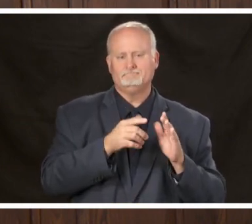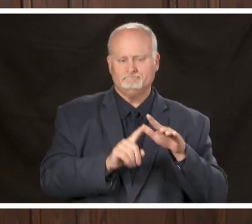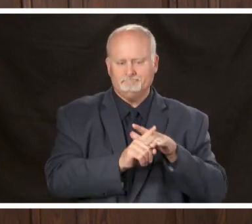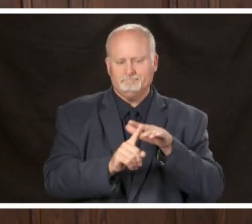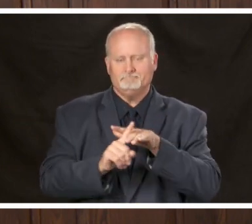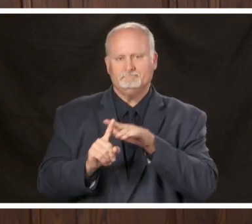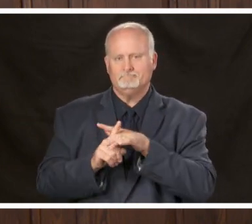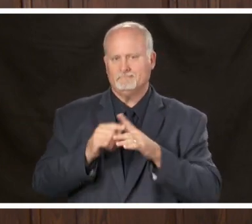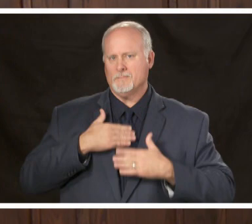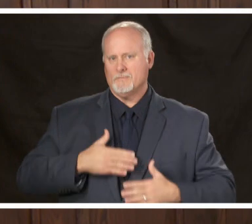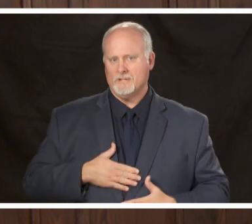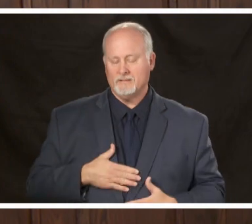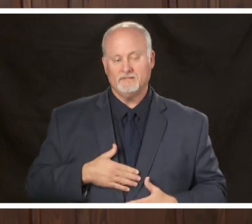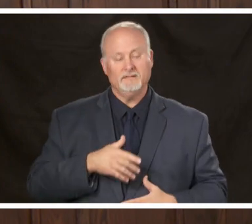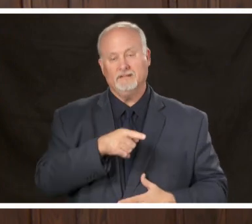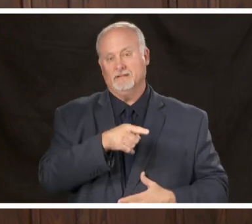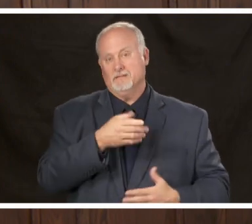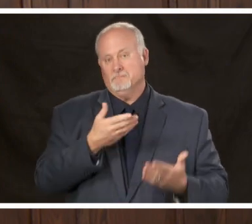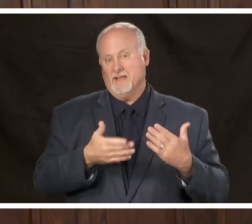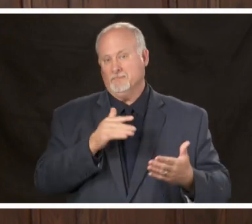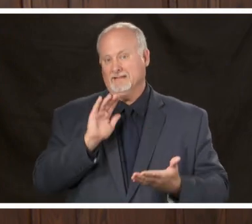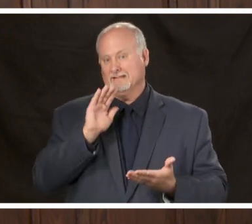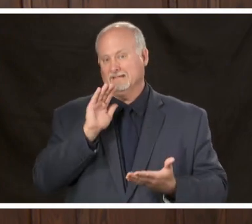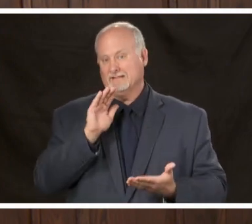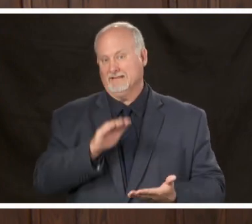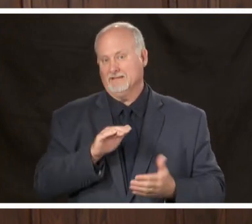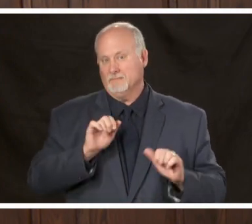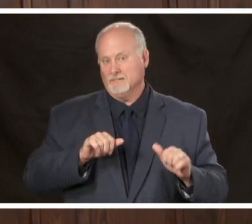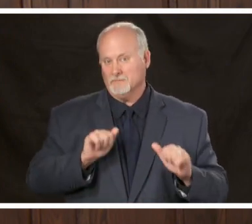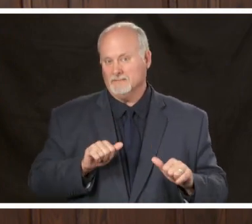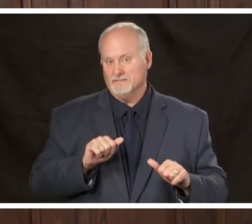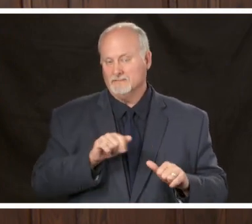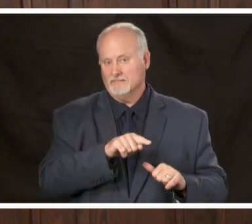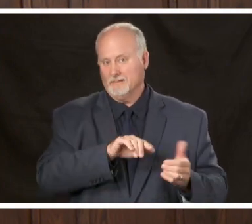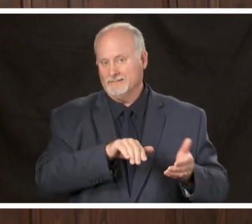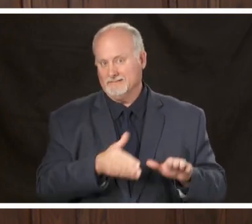in mortality but that data is not complete so I did want to provide that